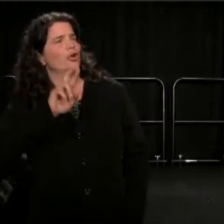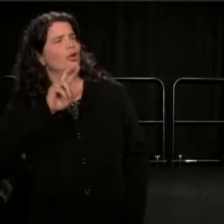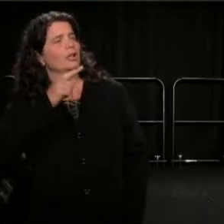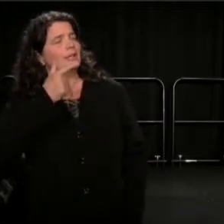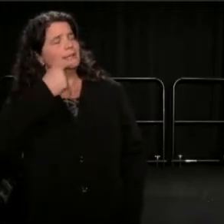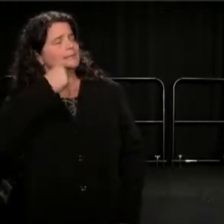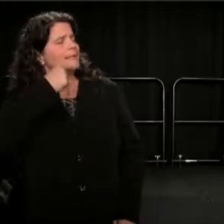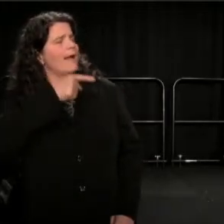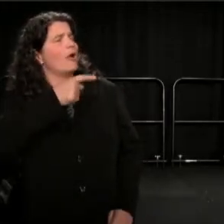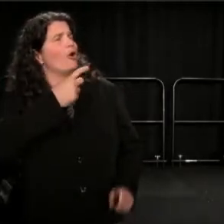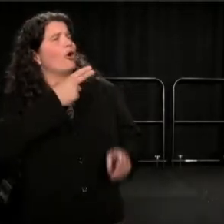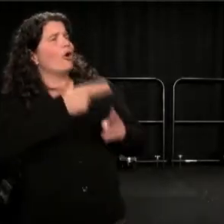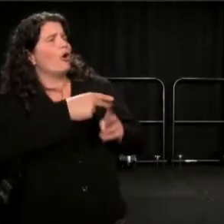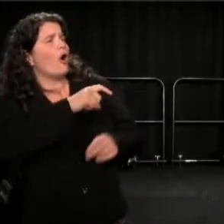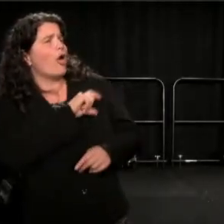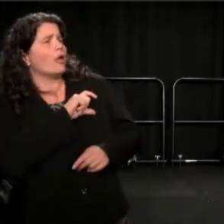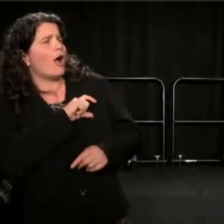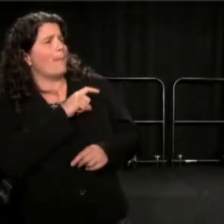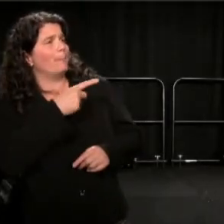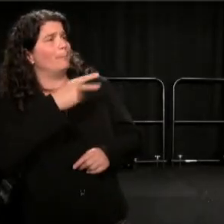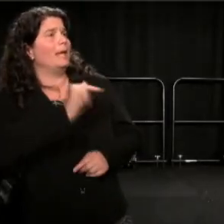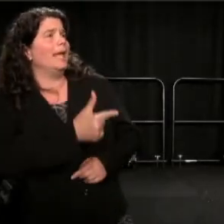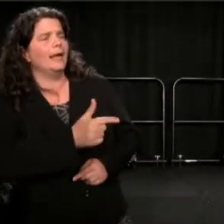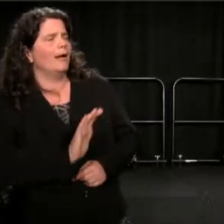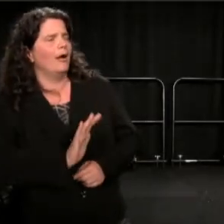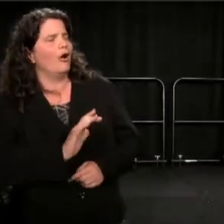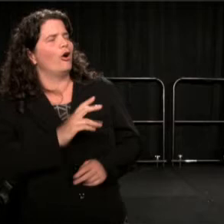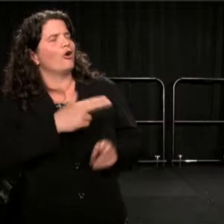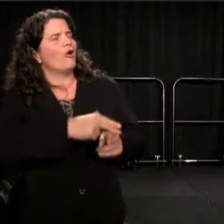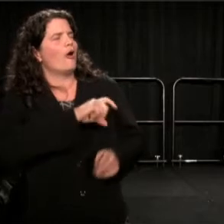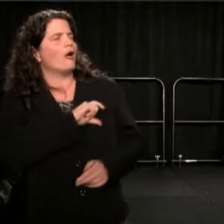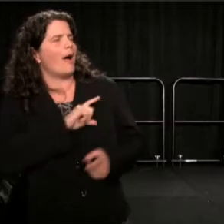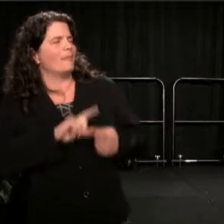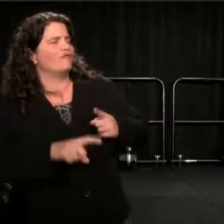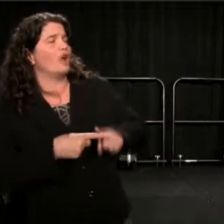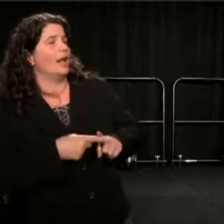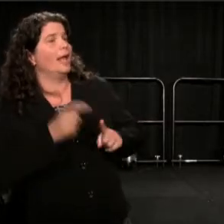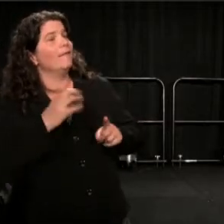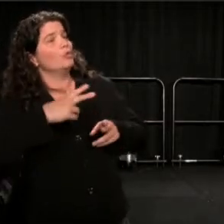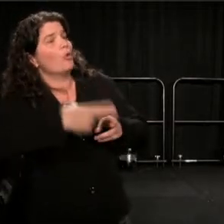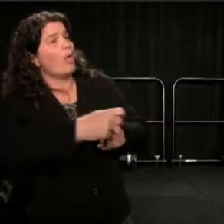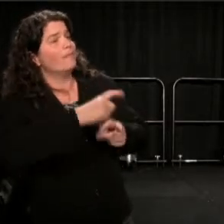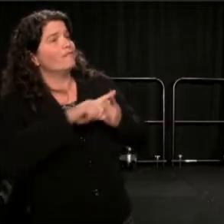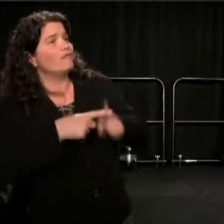"If you call him a friend, then act like a friend." I know a lot more about cops than that.